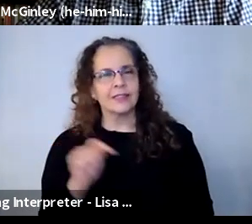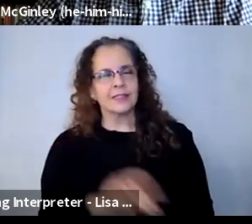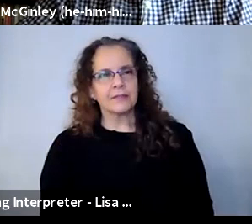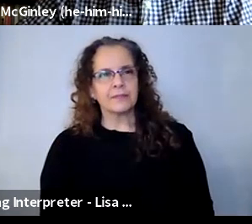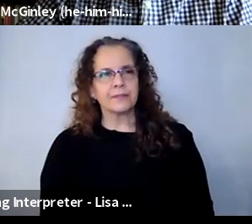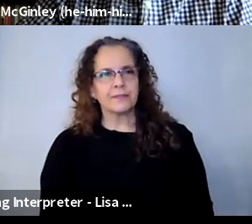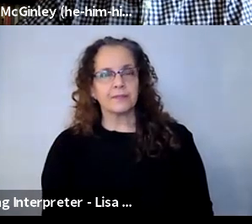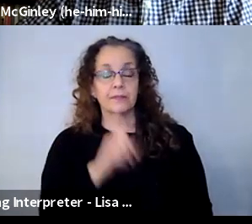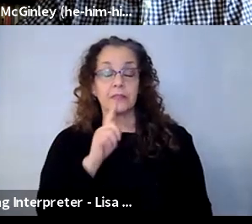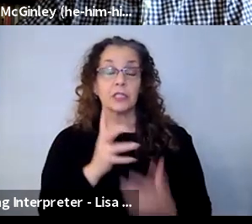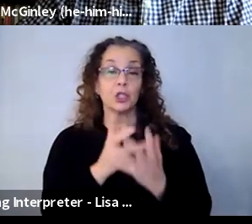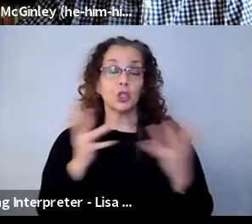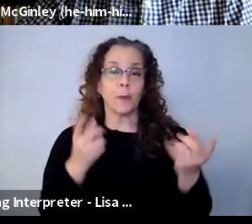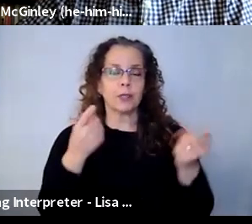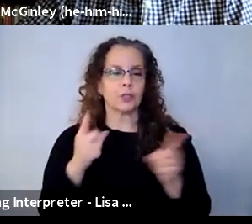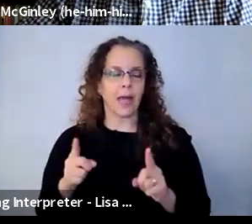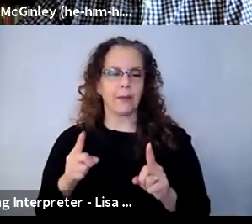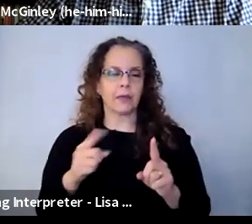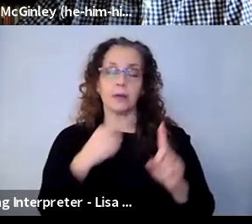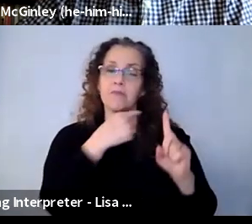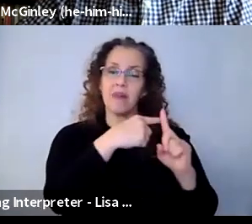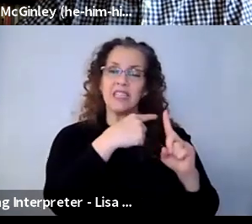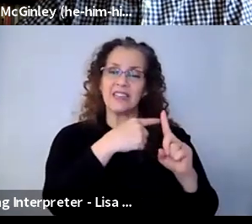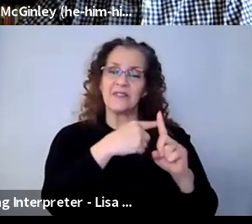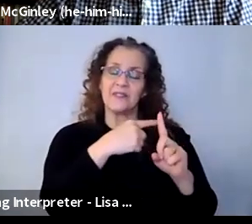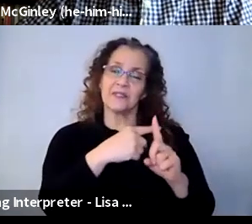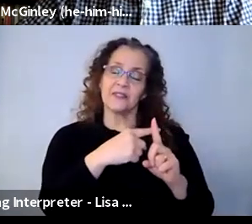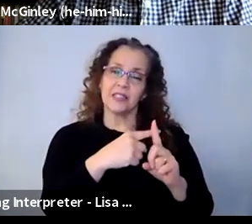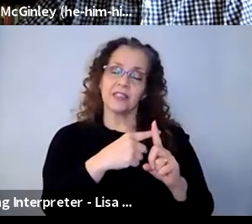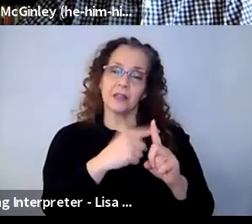happened in a positive way, the communication process between